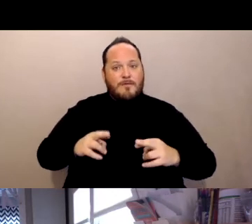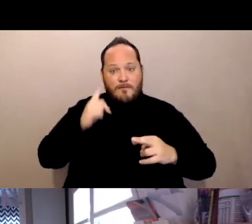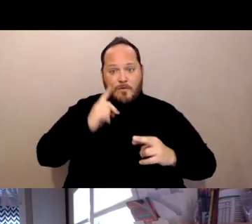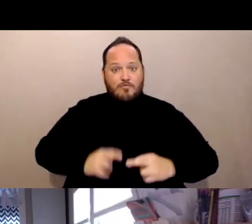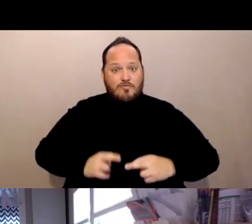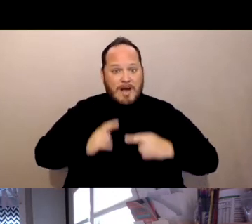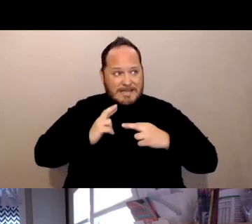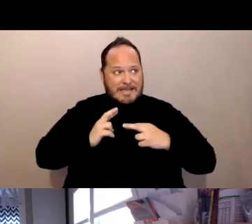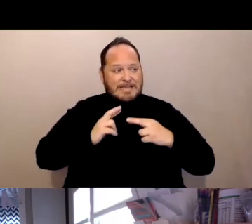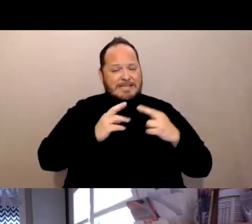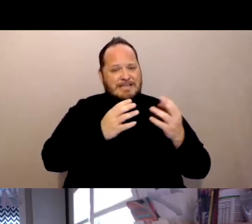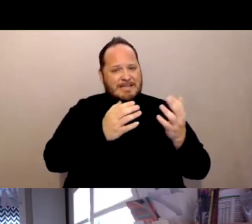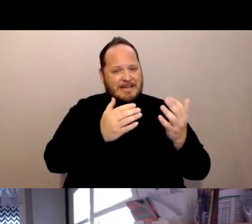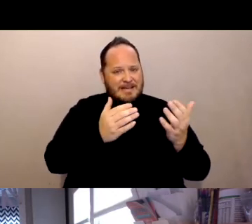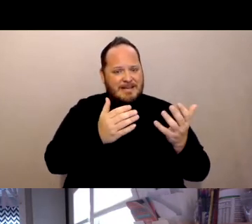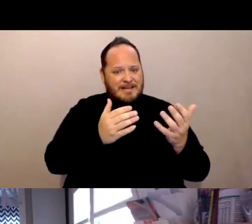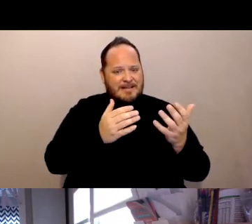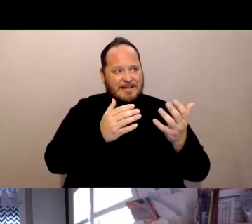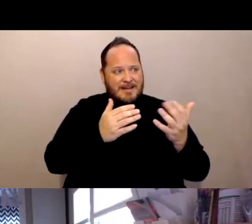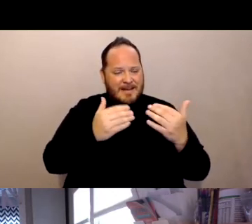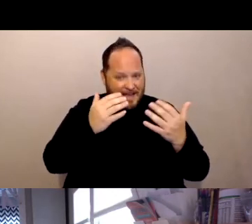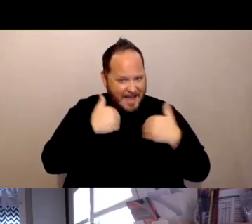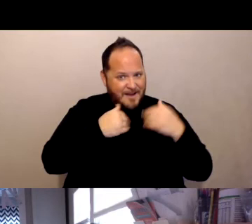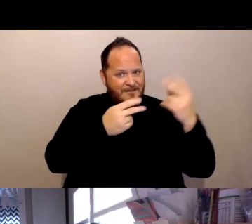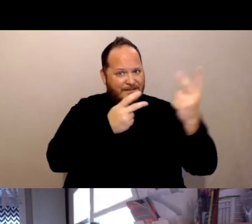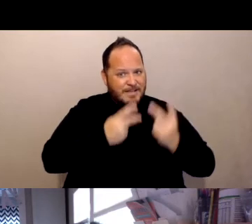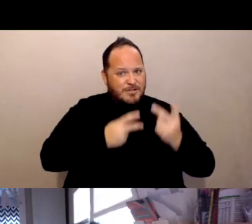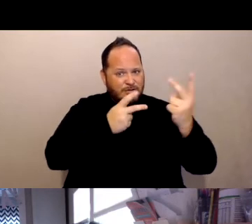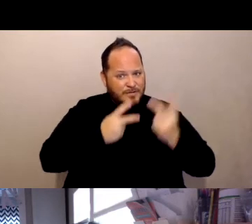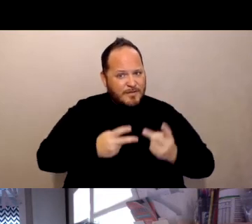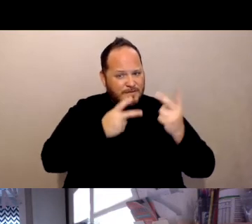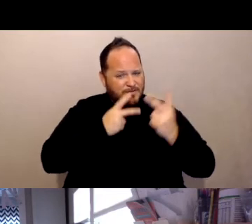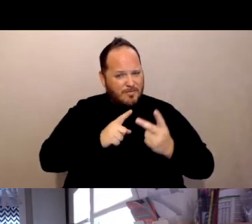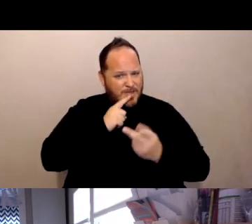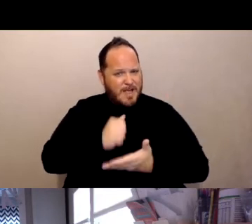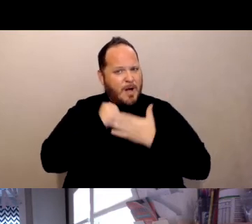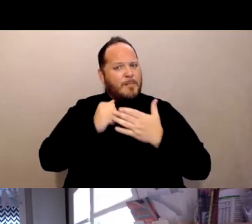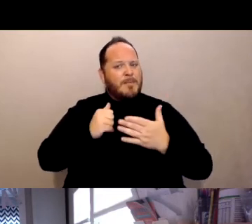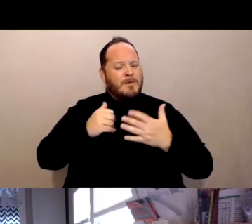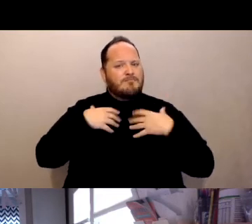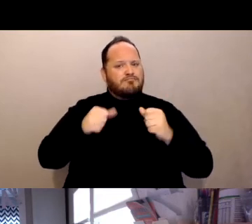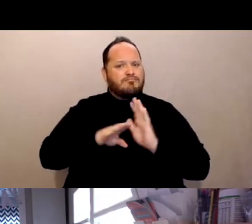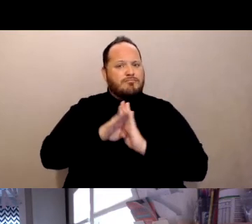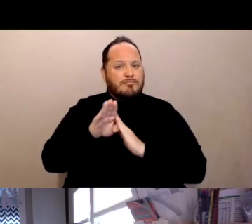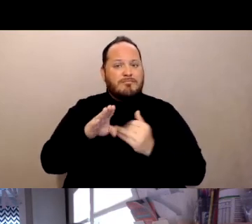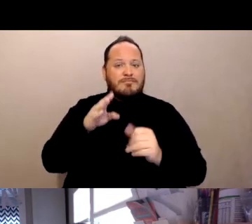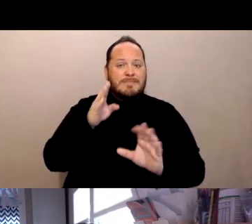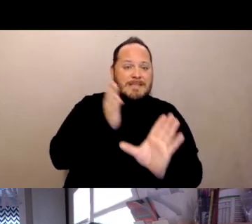how critical visitors are to the care delivery of residents not only for psychological support, emotional support